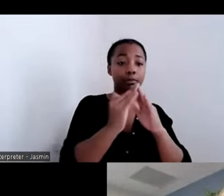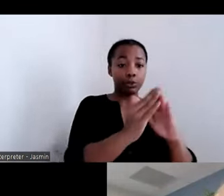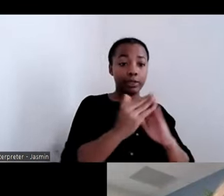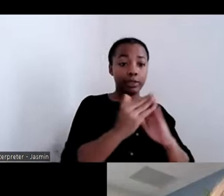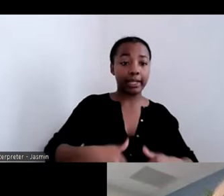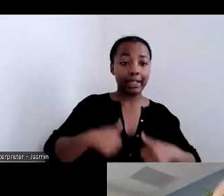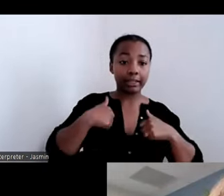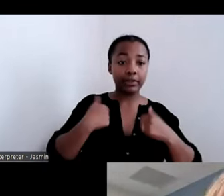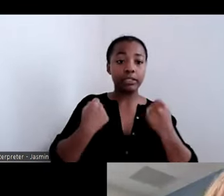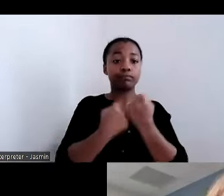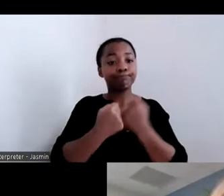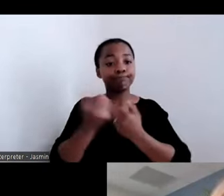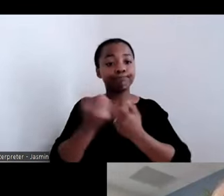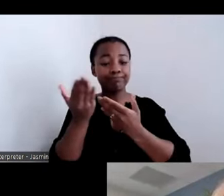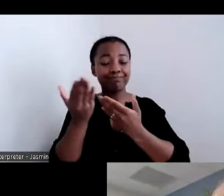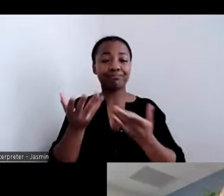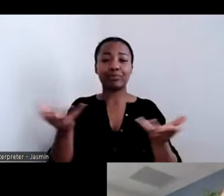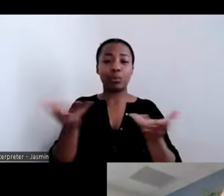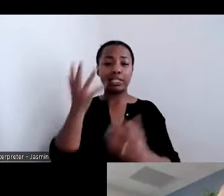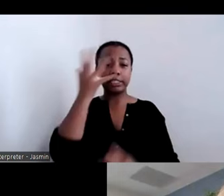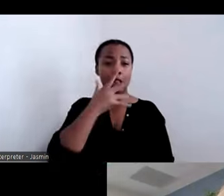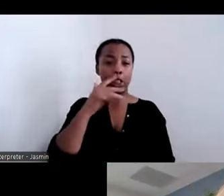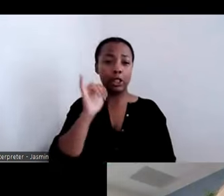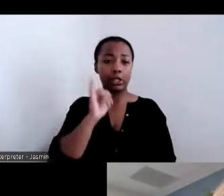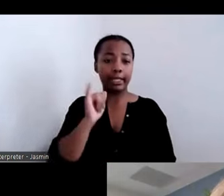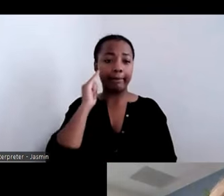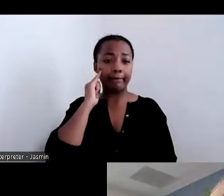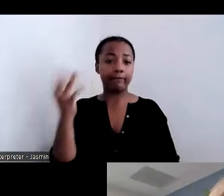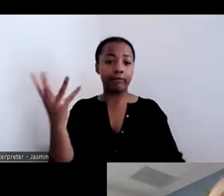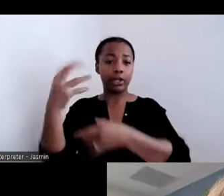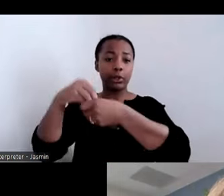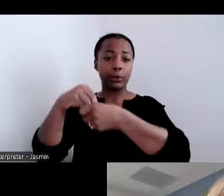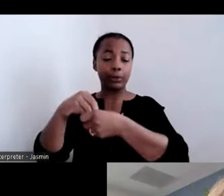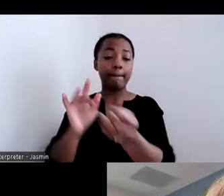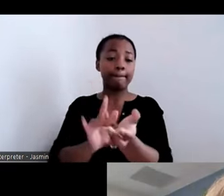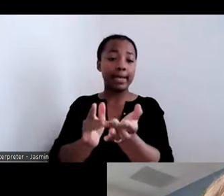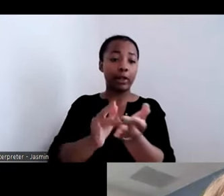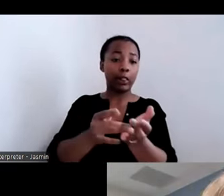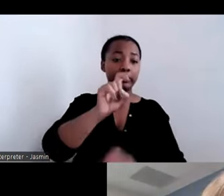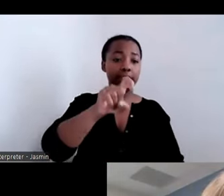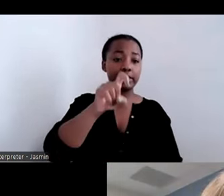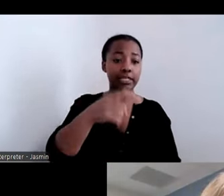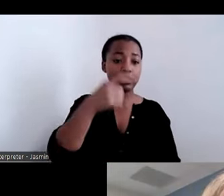like to have medical necessities for these services when often their needs of